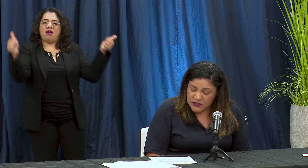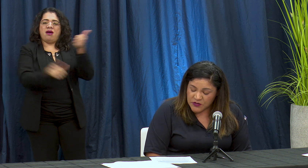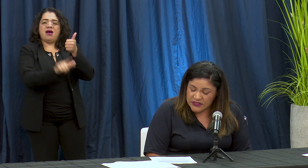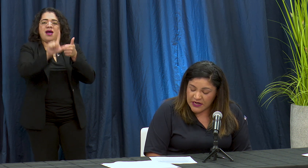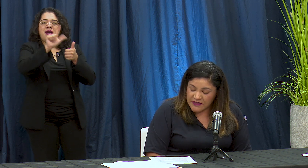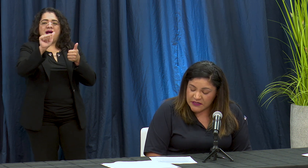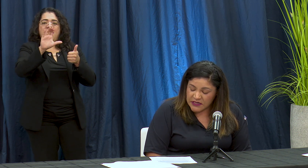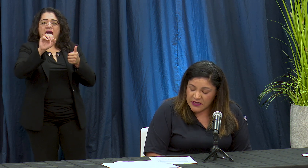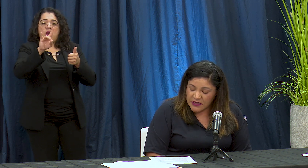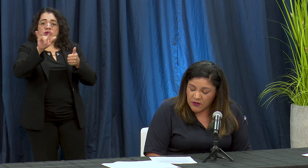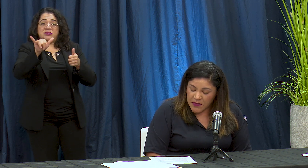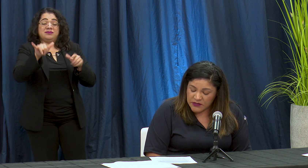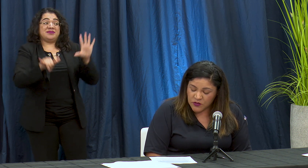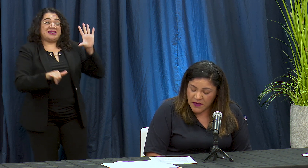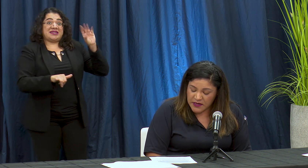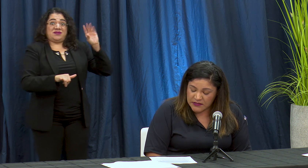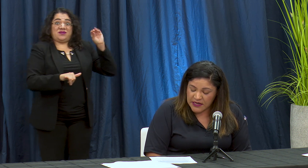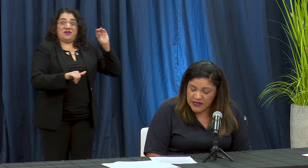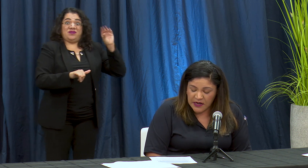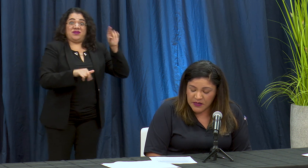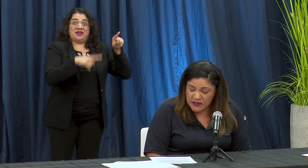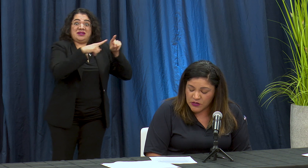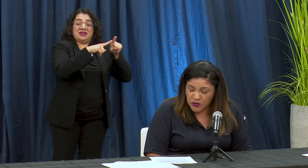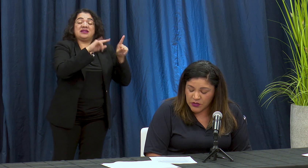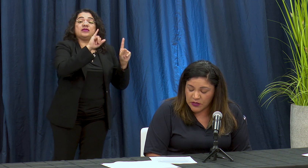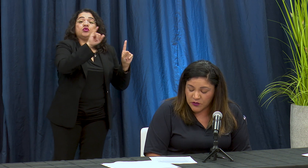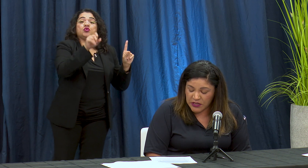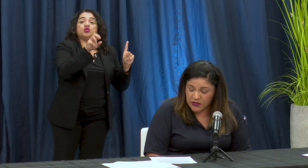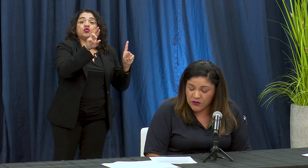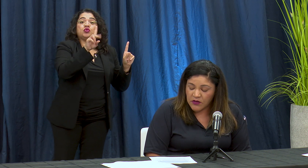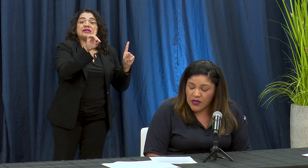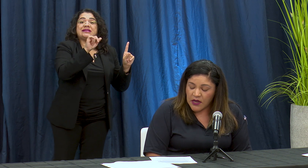Sione's grandes yo mess or Banias general meant a no incluyen doe al